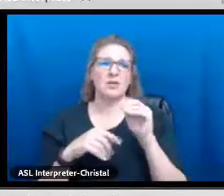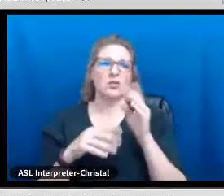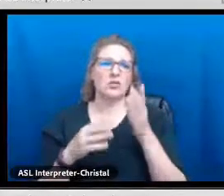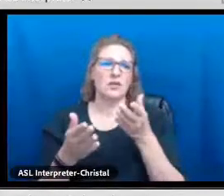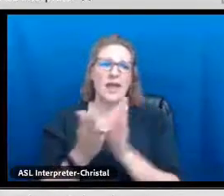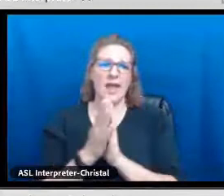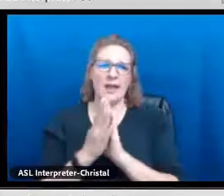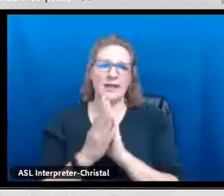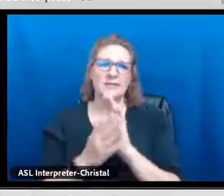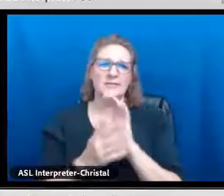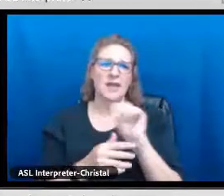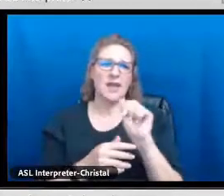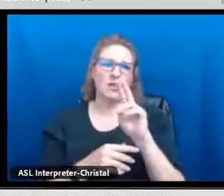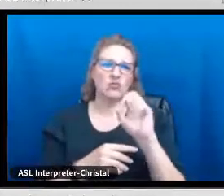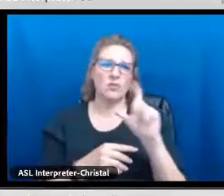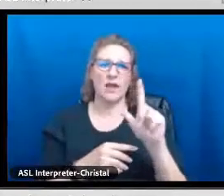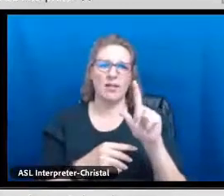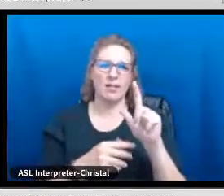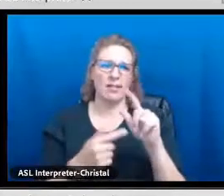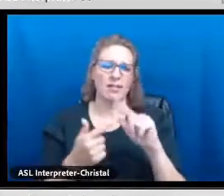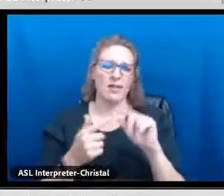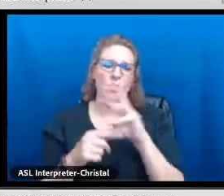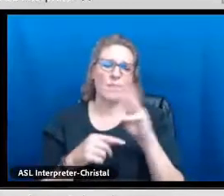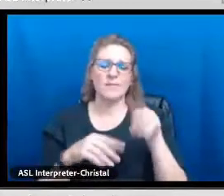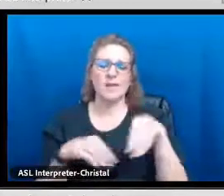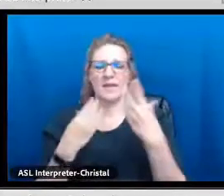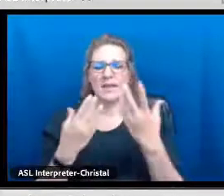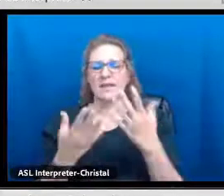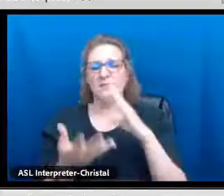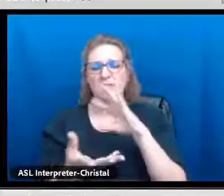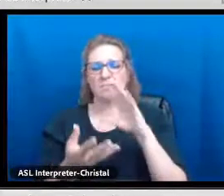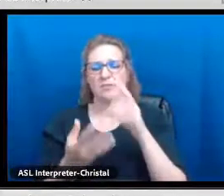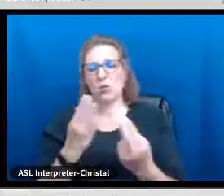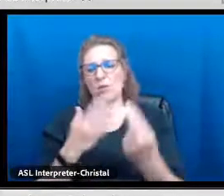Go ahead and check us out. You can get some quick answers to your research questions.